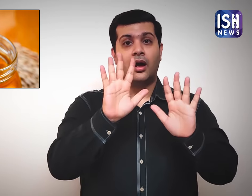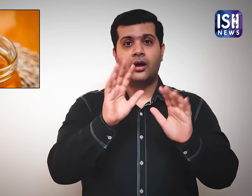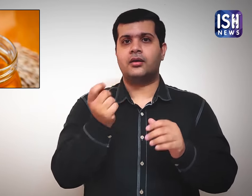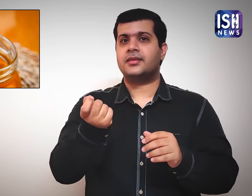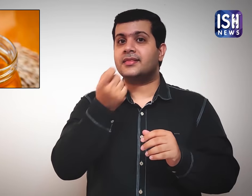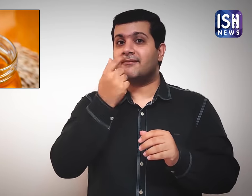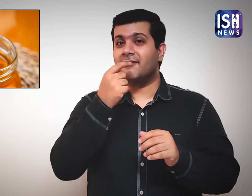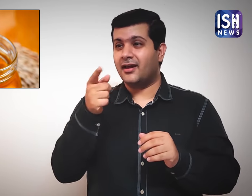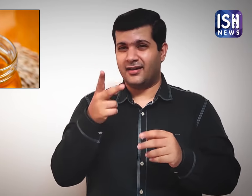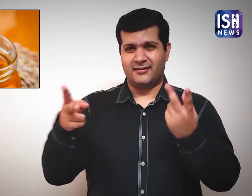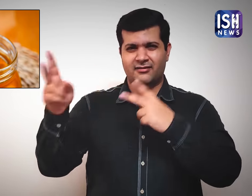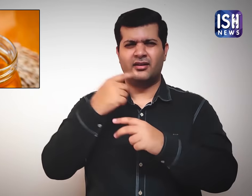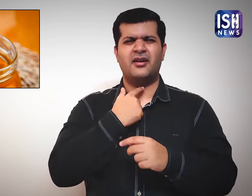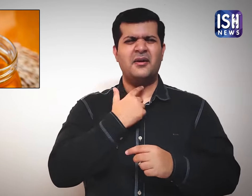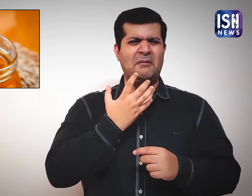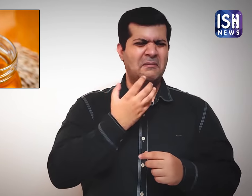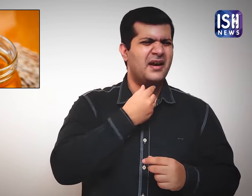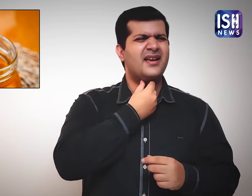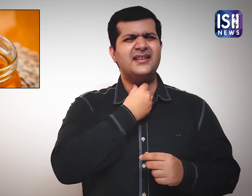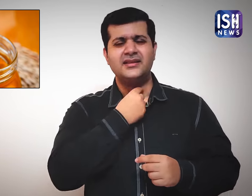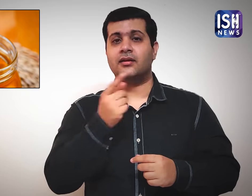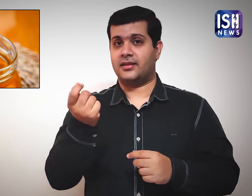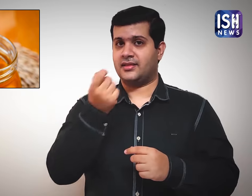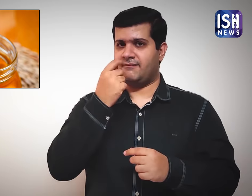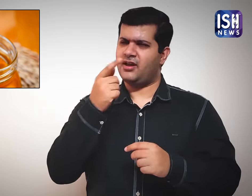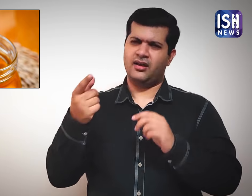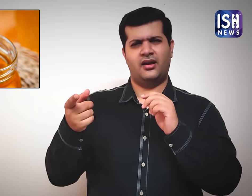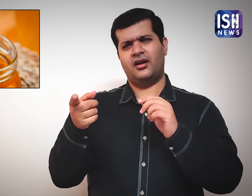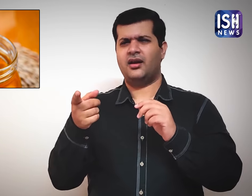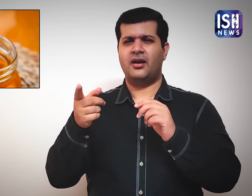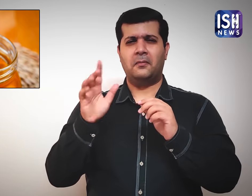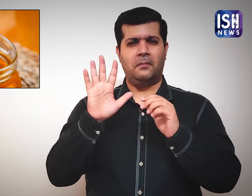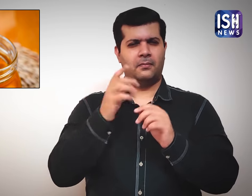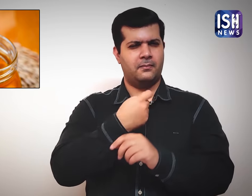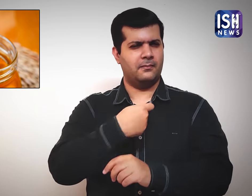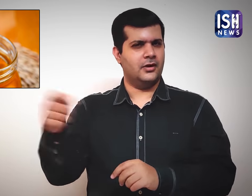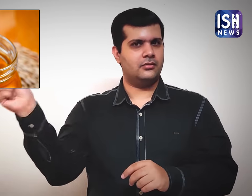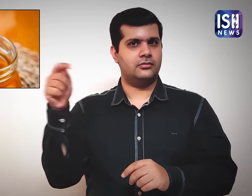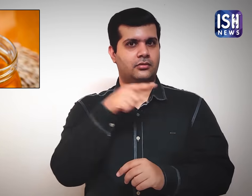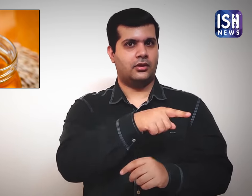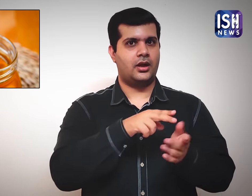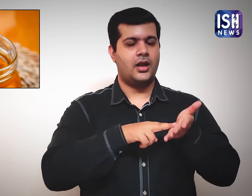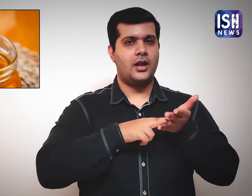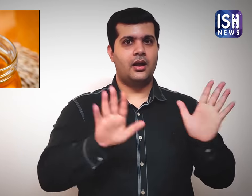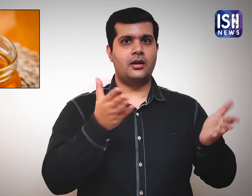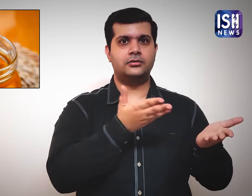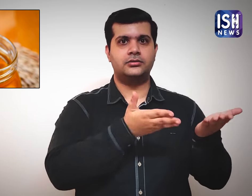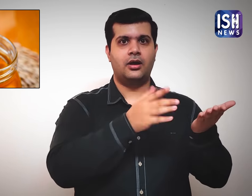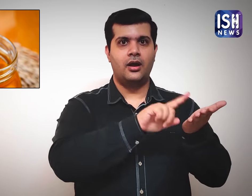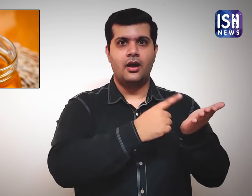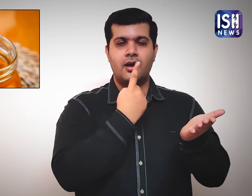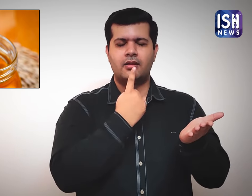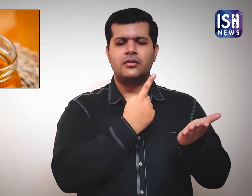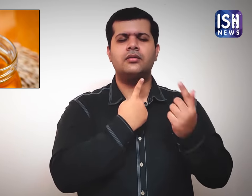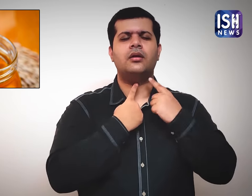Sometimes honey is more effective than medicines